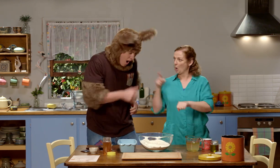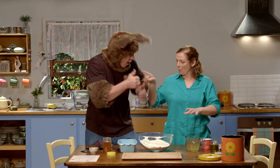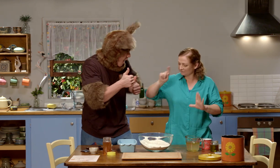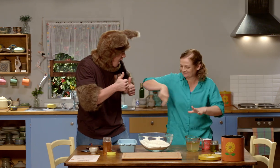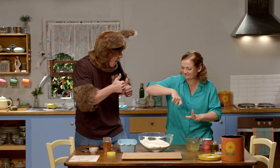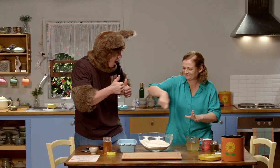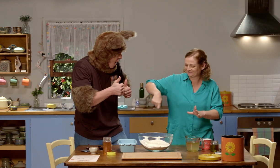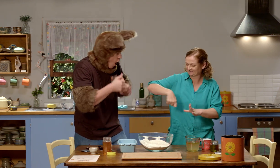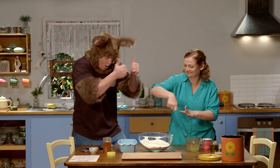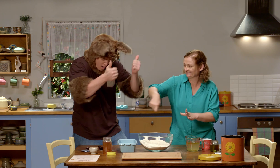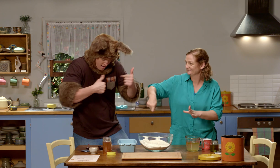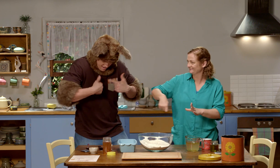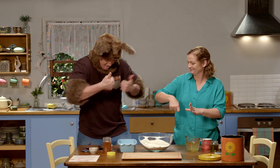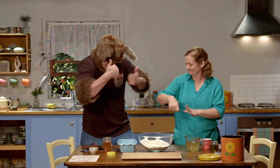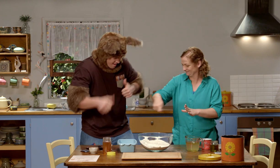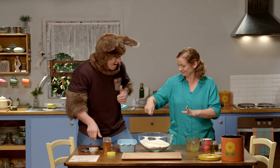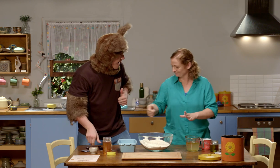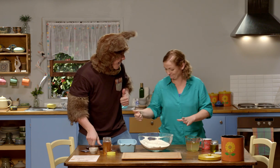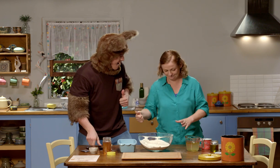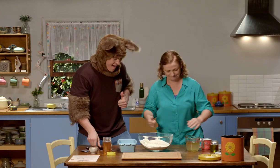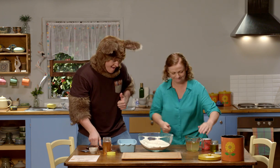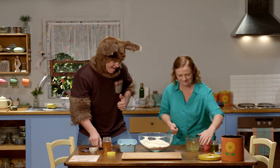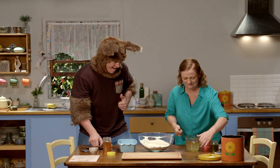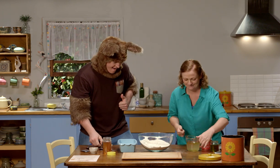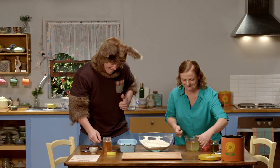I'll pour it in, can you stir it please. Okay.